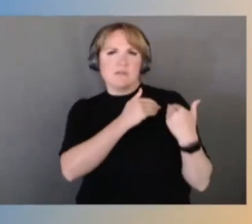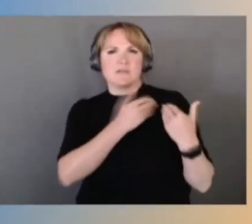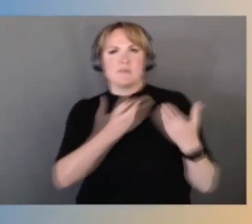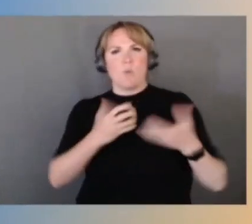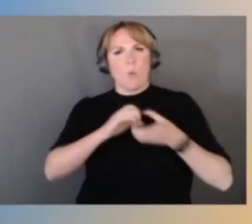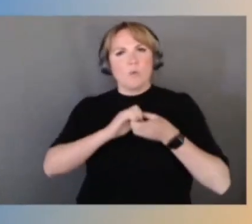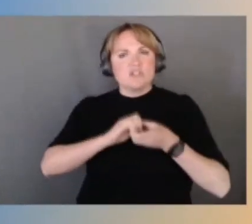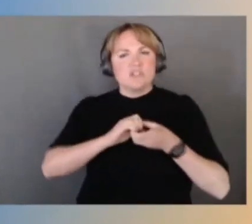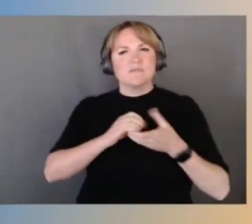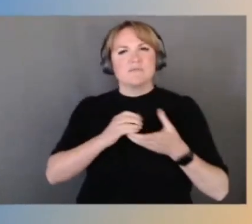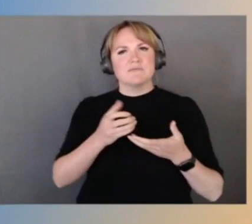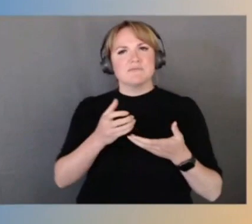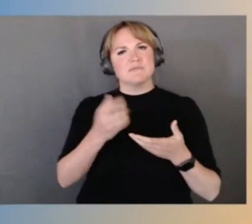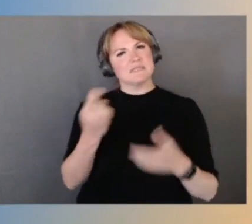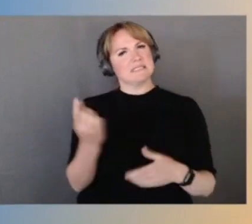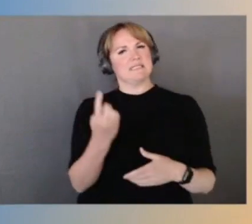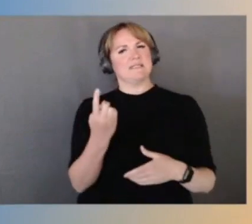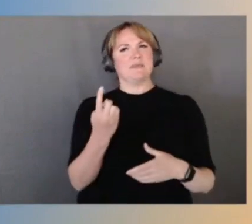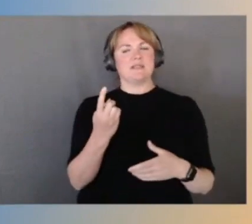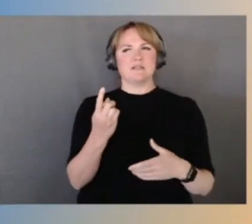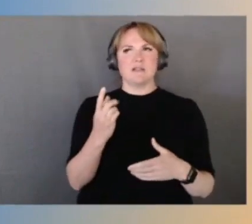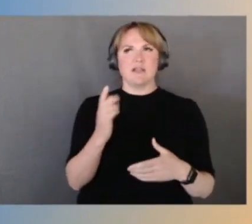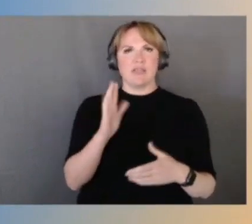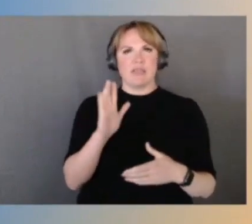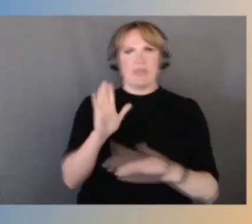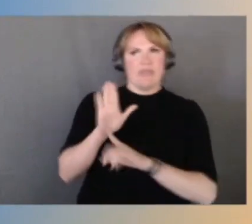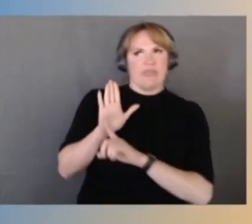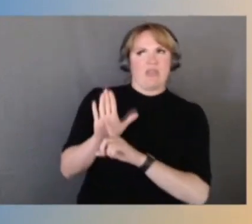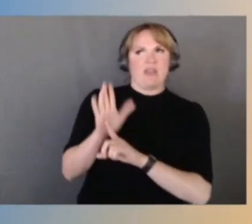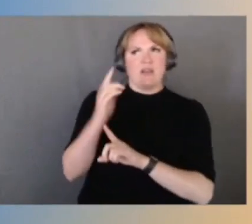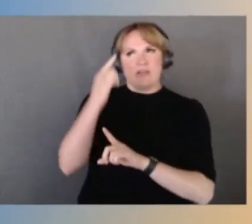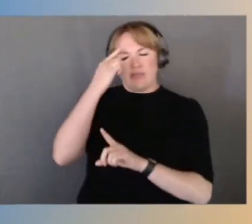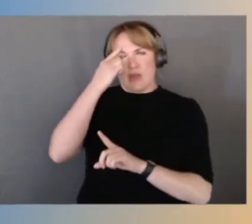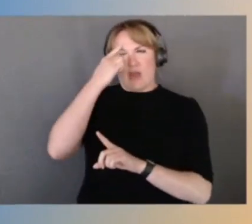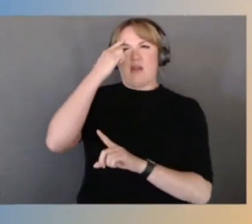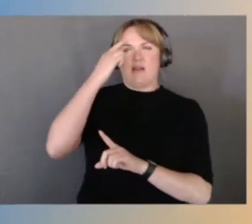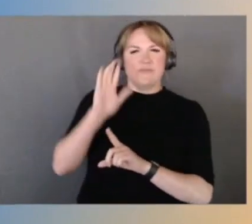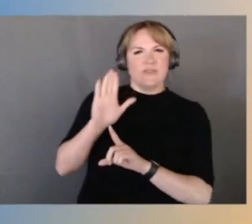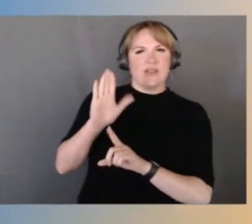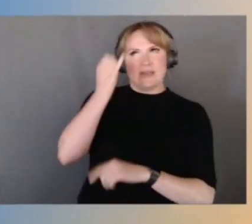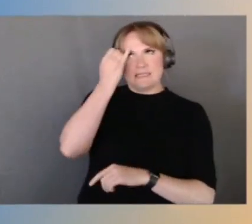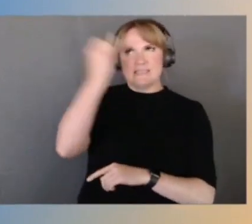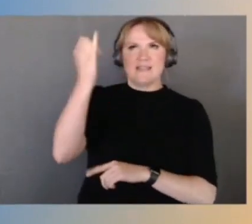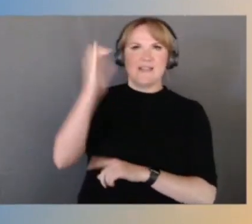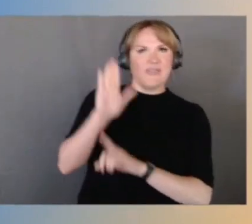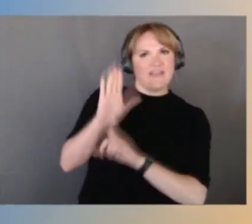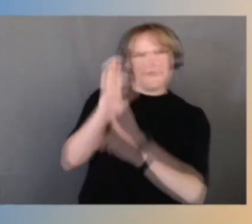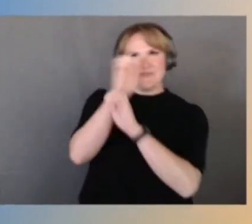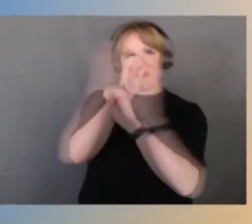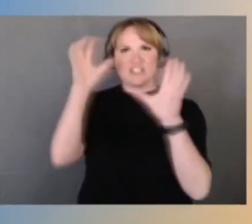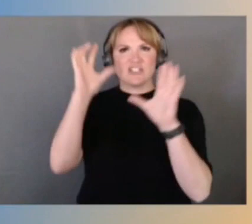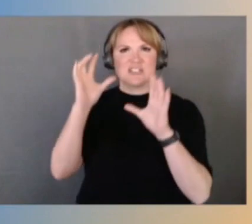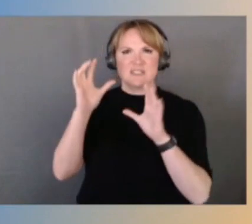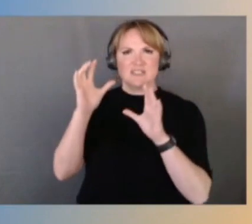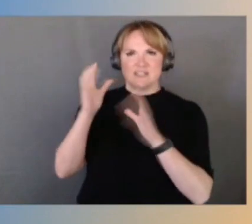their thought, their idea, their vision, and to share it, to write it up, to push it forward. That that really shows